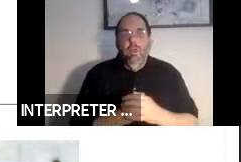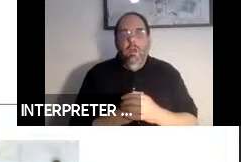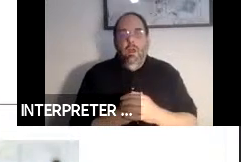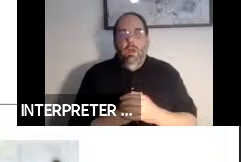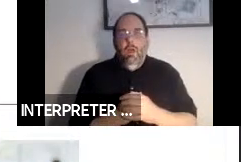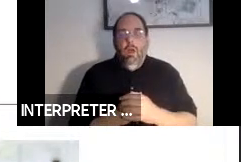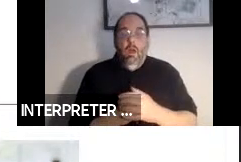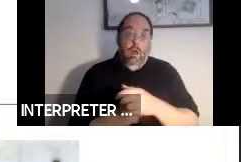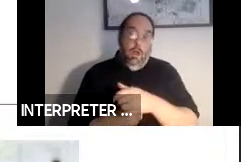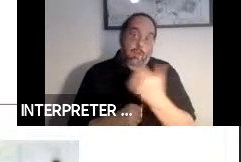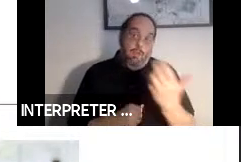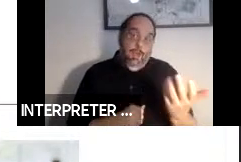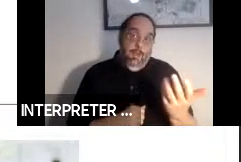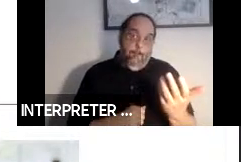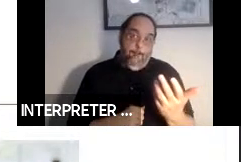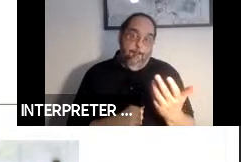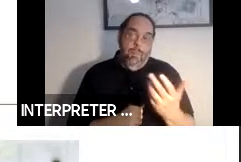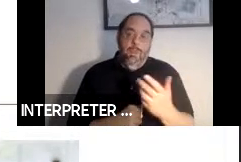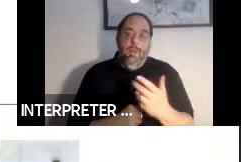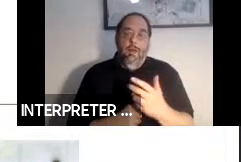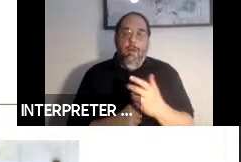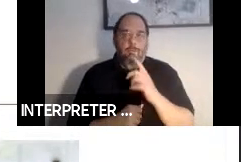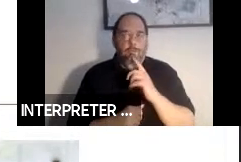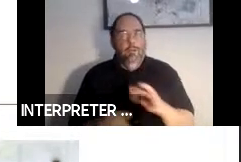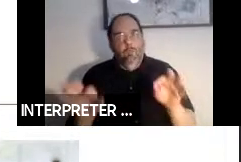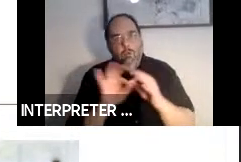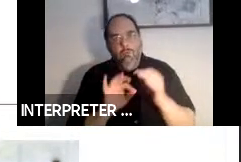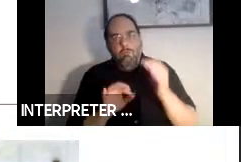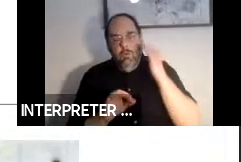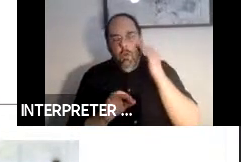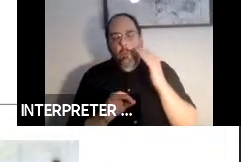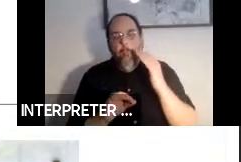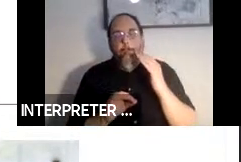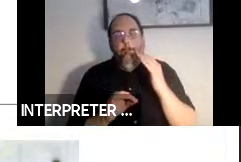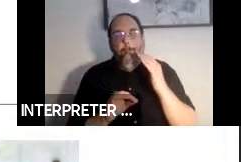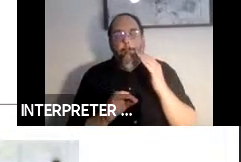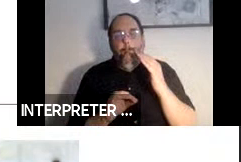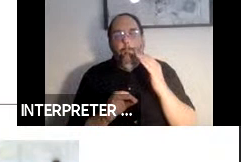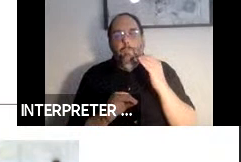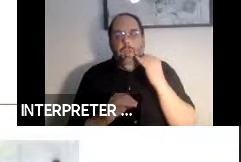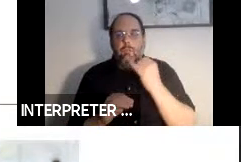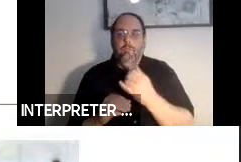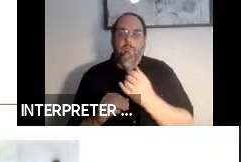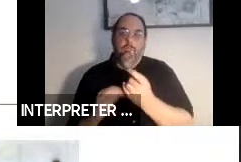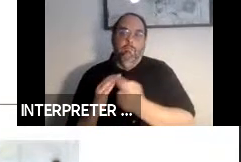The other thing that is really important in any kind of autonomous system but is especially